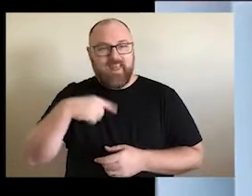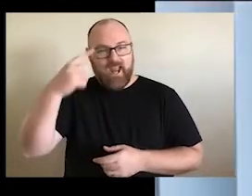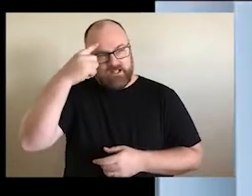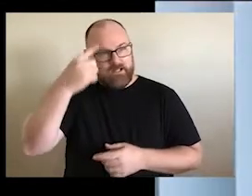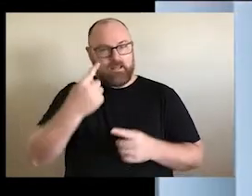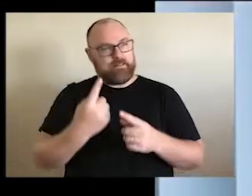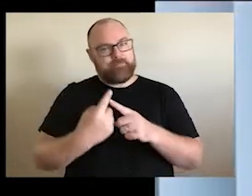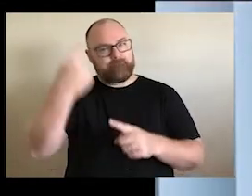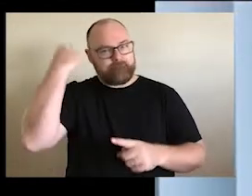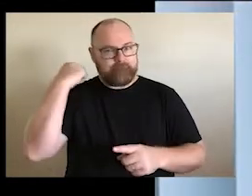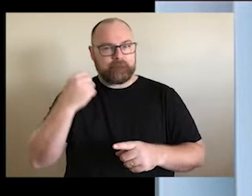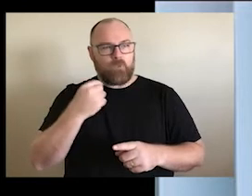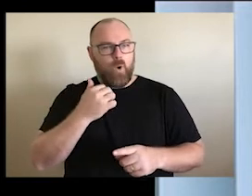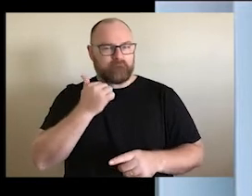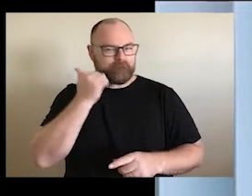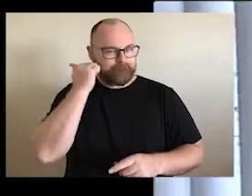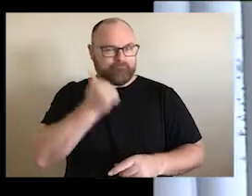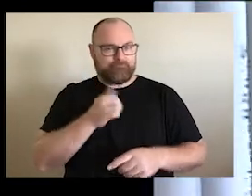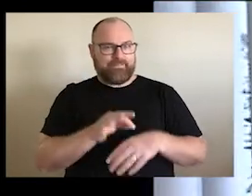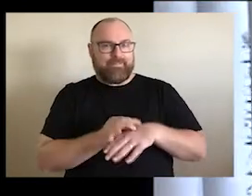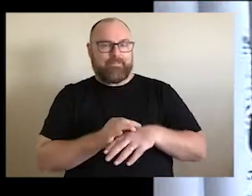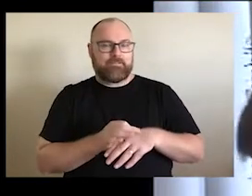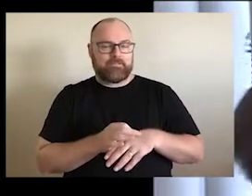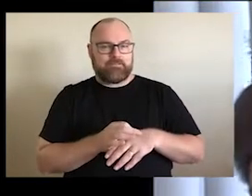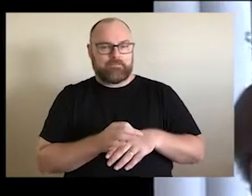Aboriginal people. There be anything that's good. Colour defining